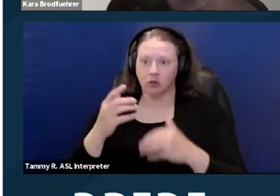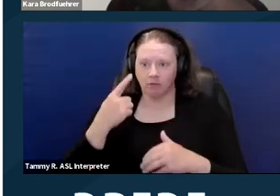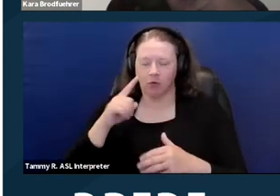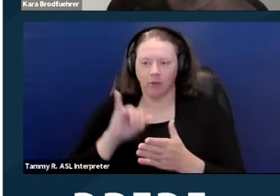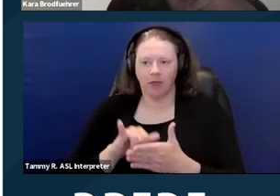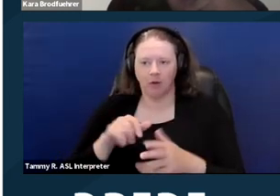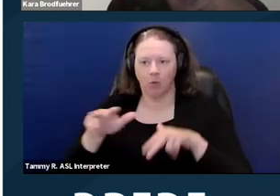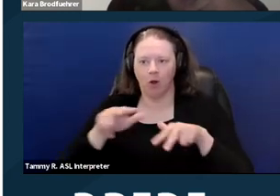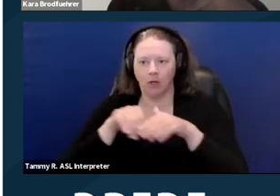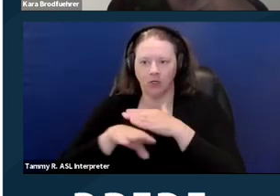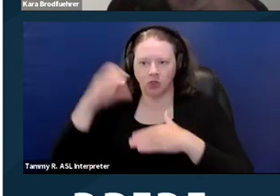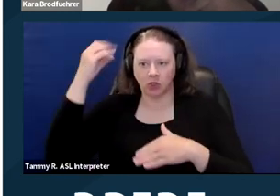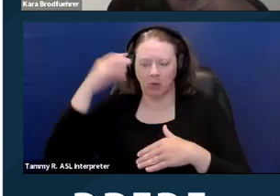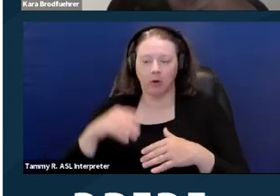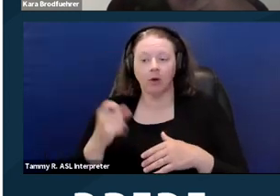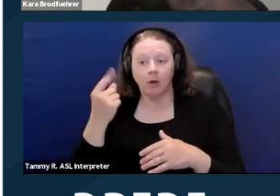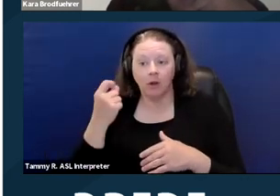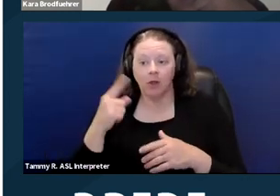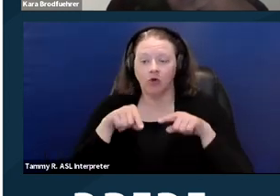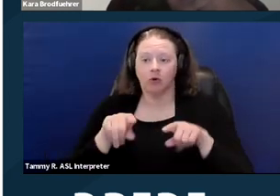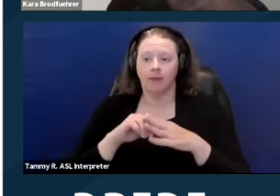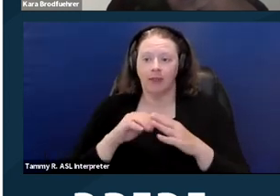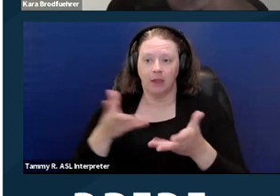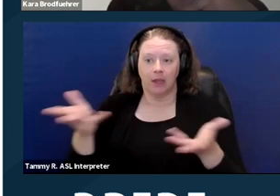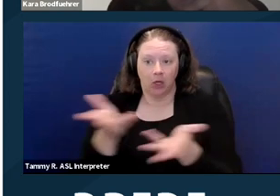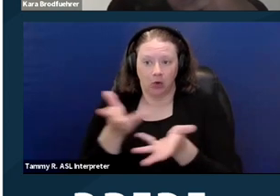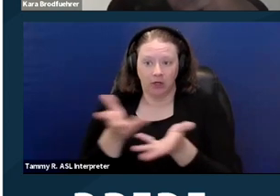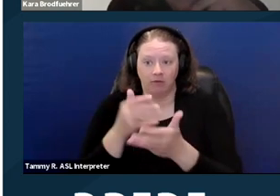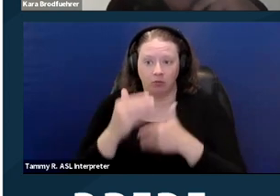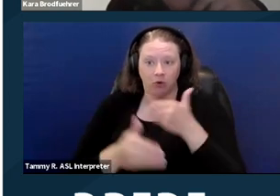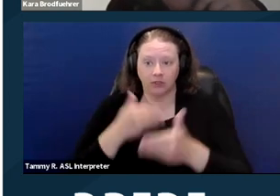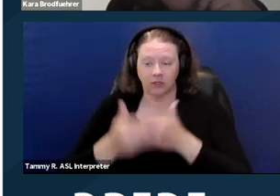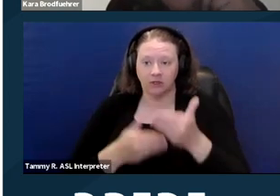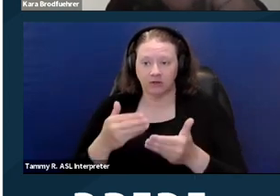during the interactive process the owner, landlord, management company